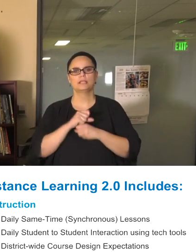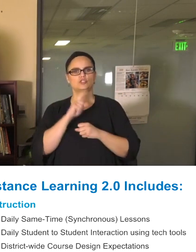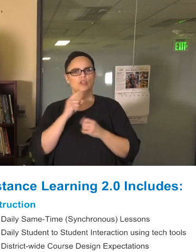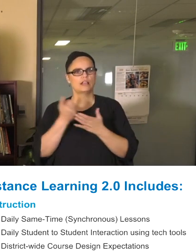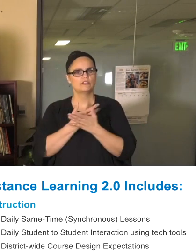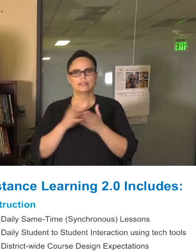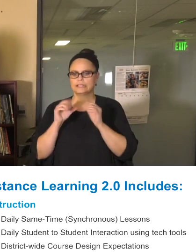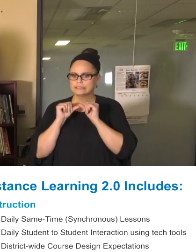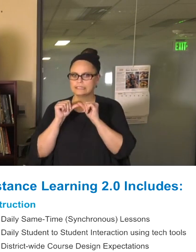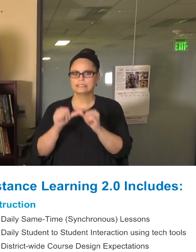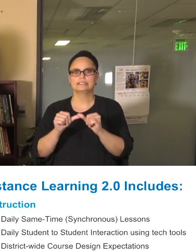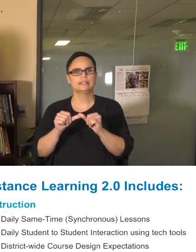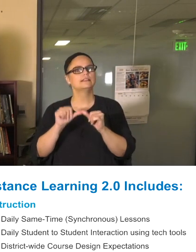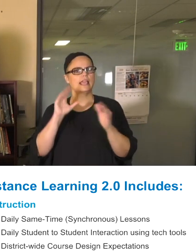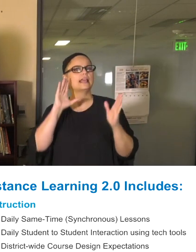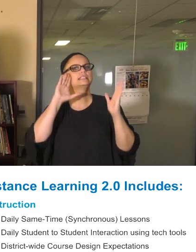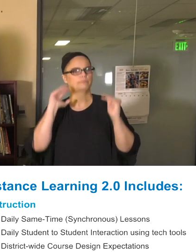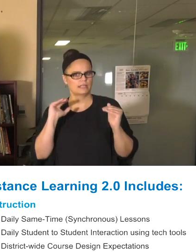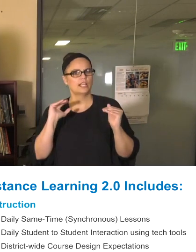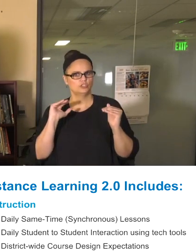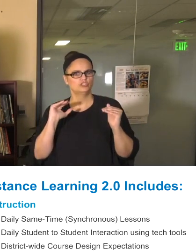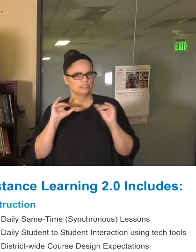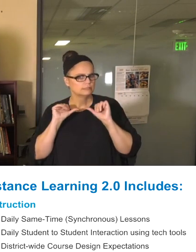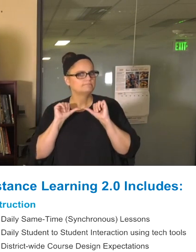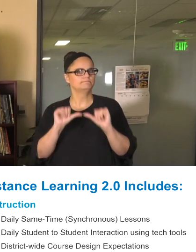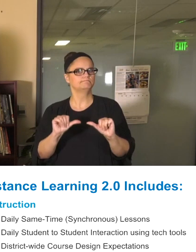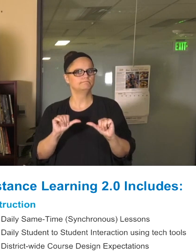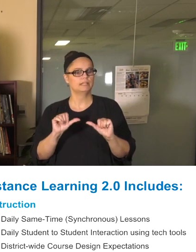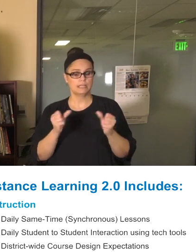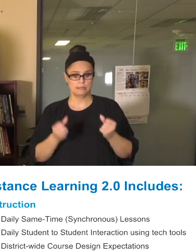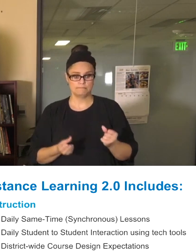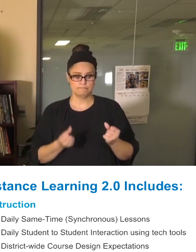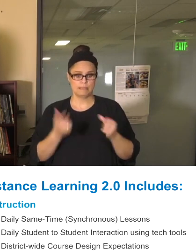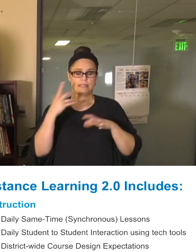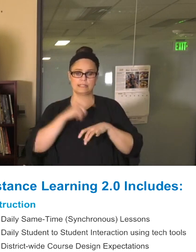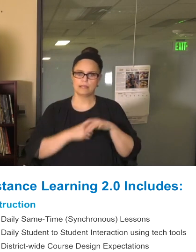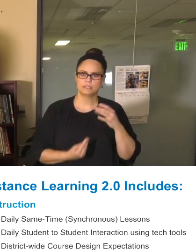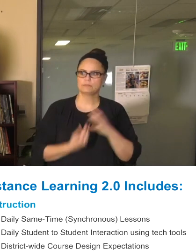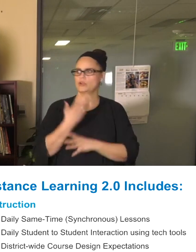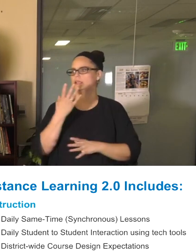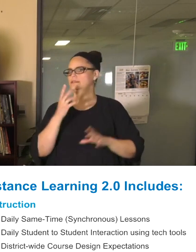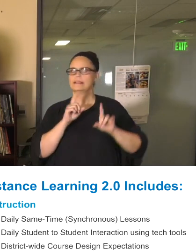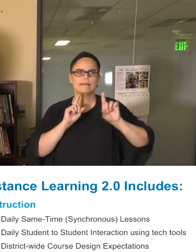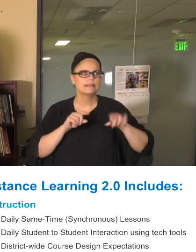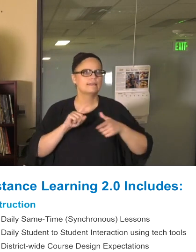throughout. As you know, in the spring, there were many questions about attendance, about grades, about assignments, about late